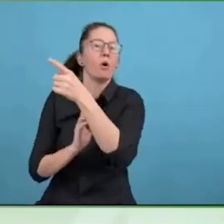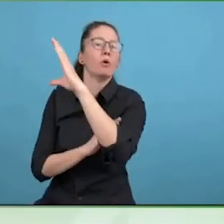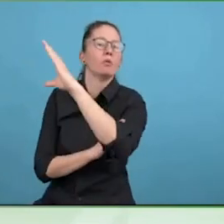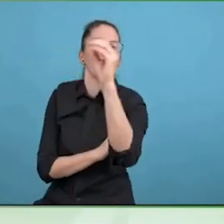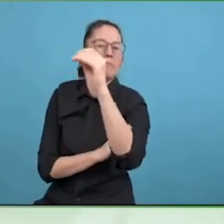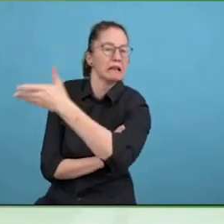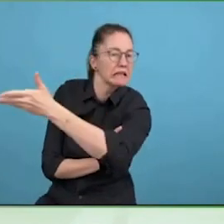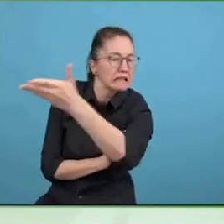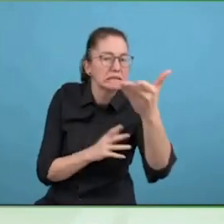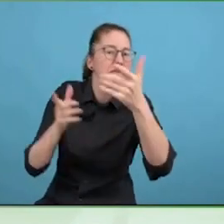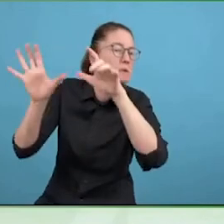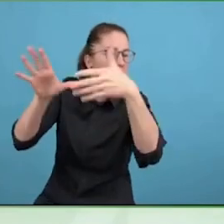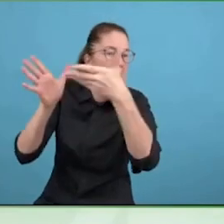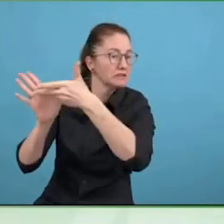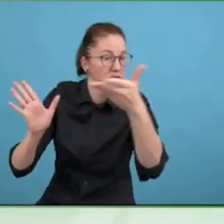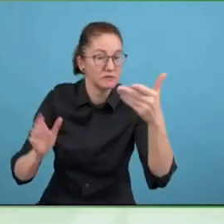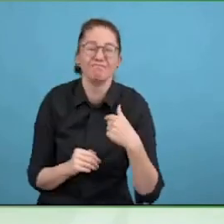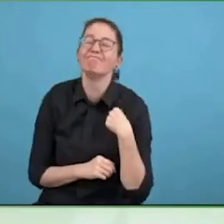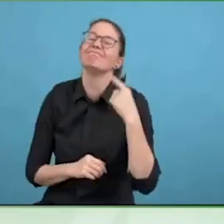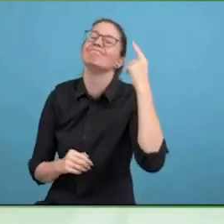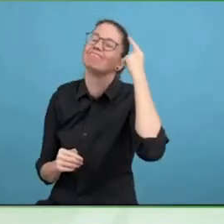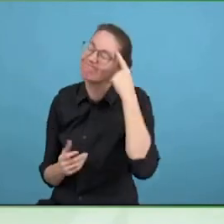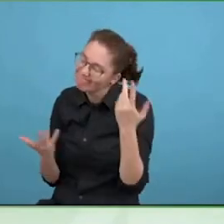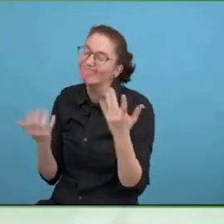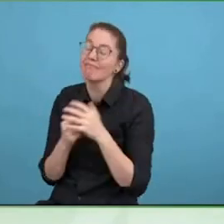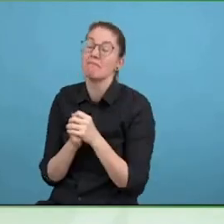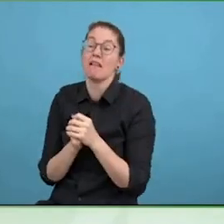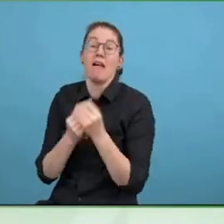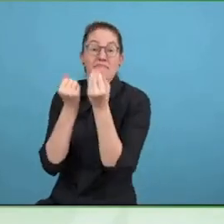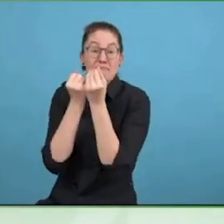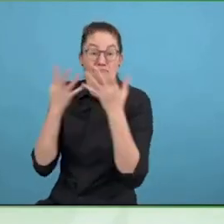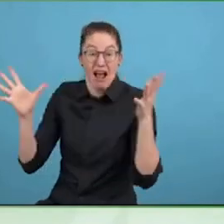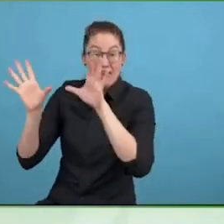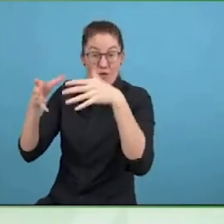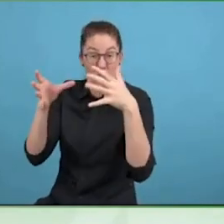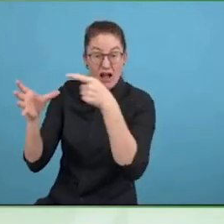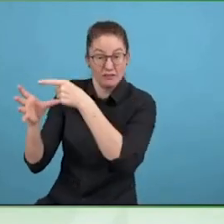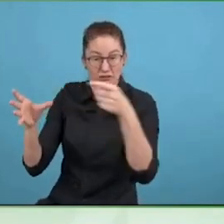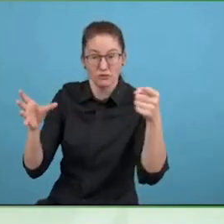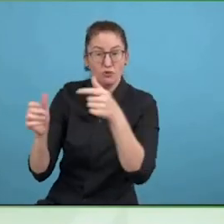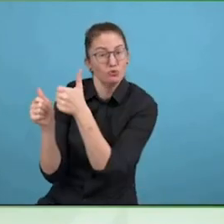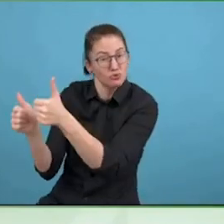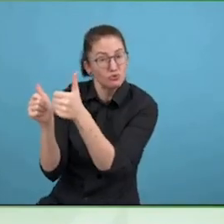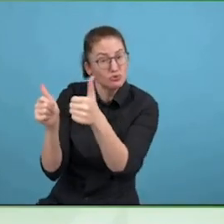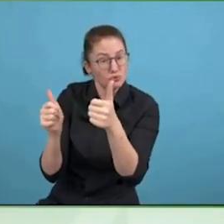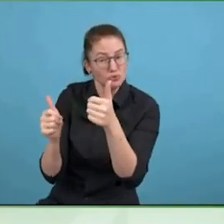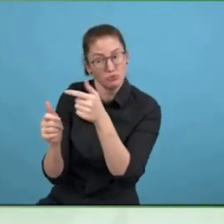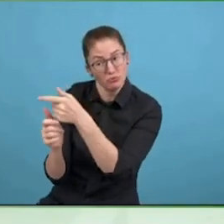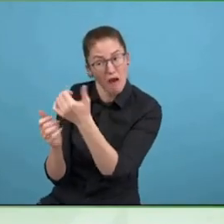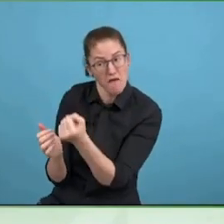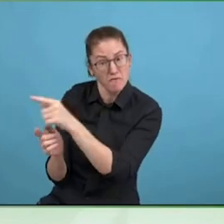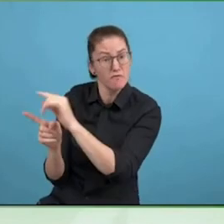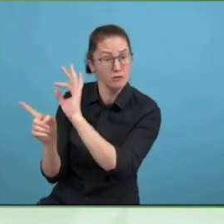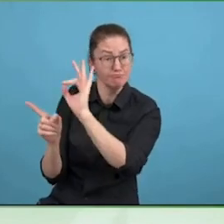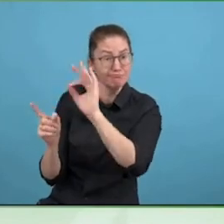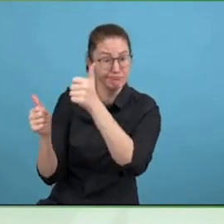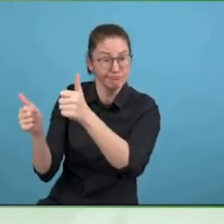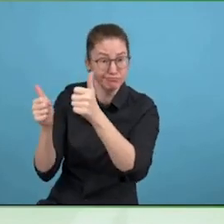So for us, because we already did all of the sustainable to work really well and we had governance and structure and the organisation